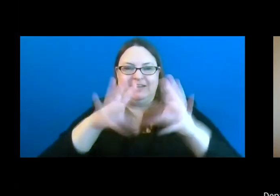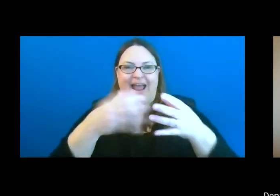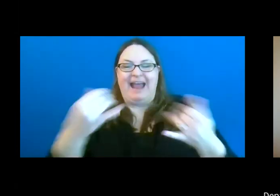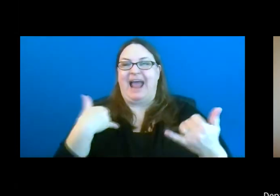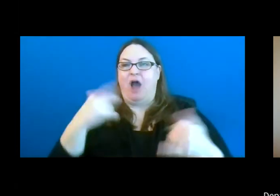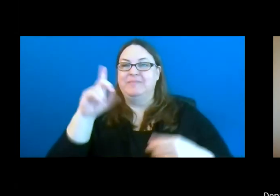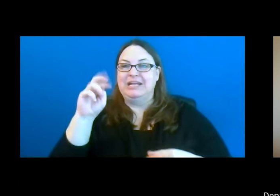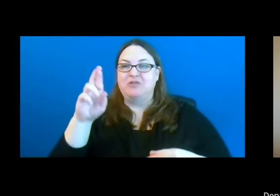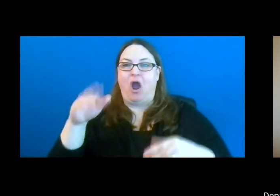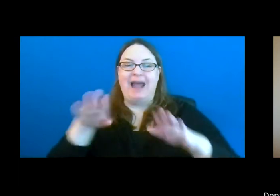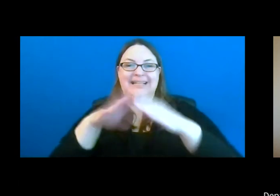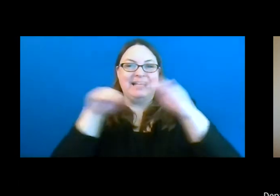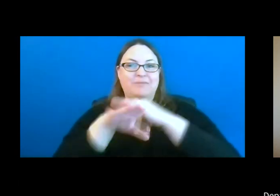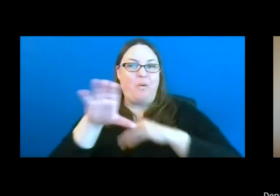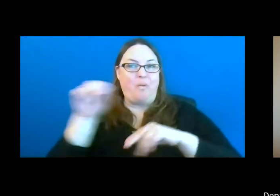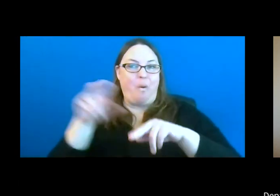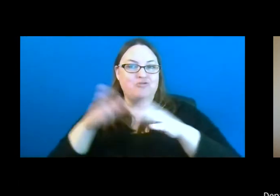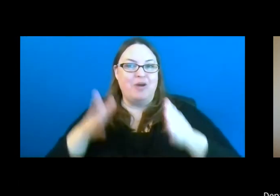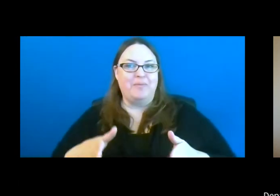I would like to show an example of our work.